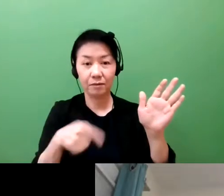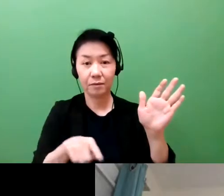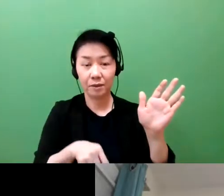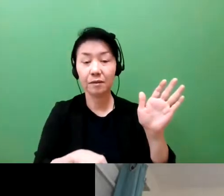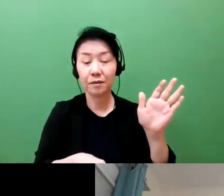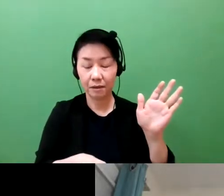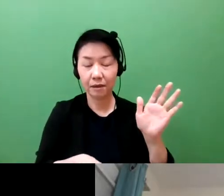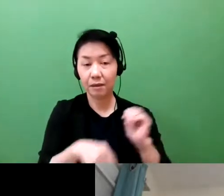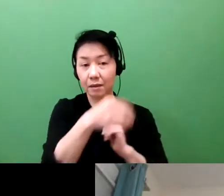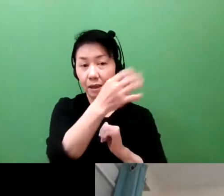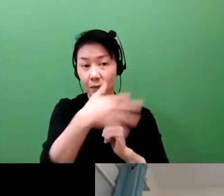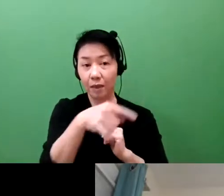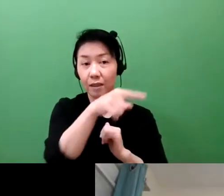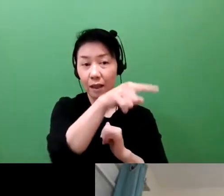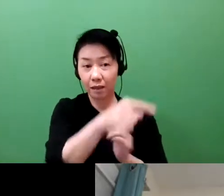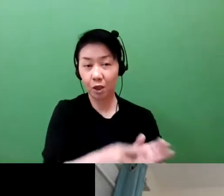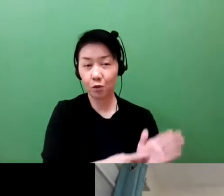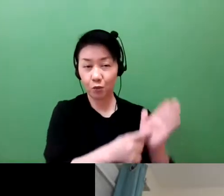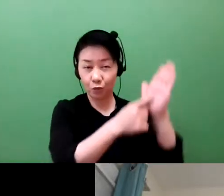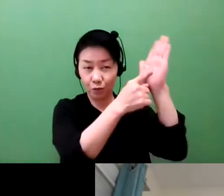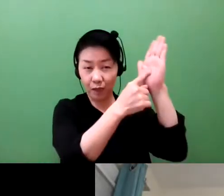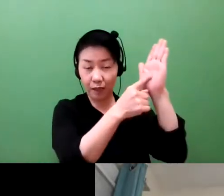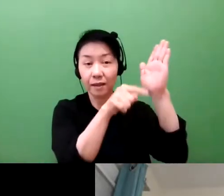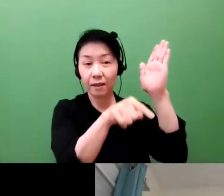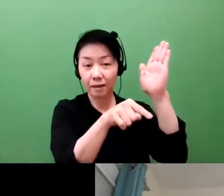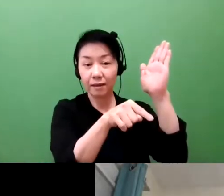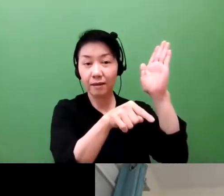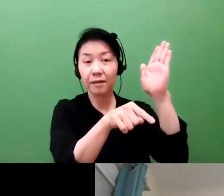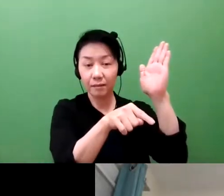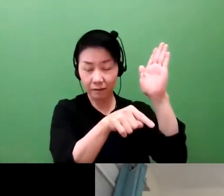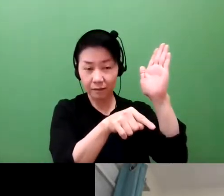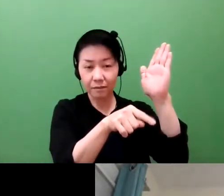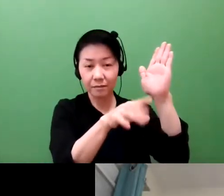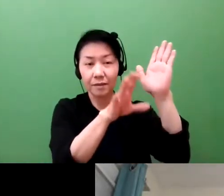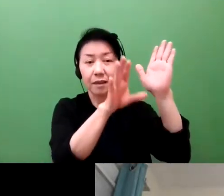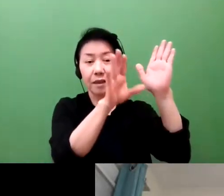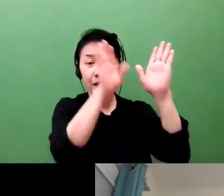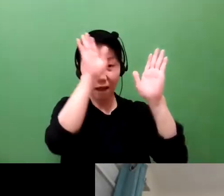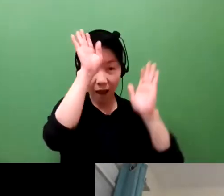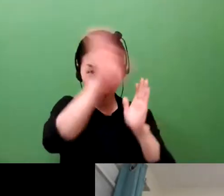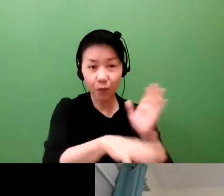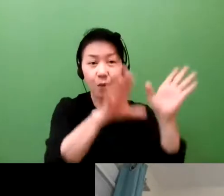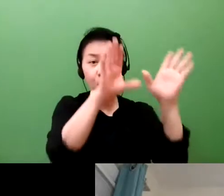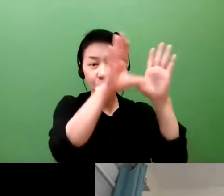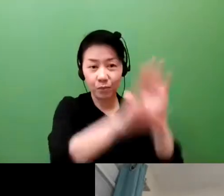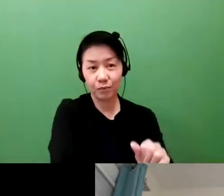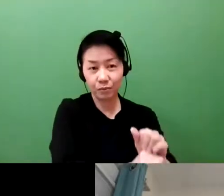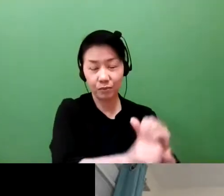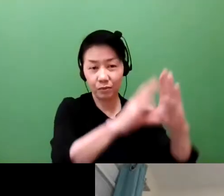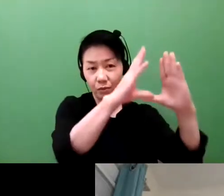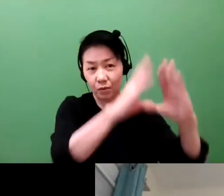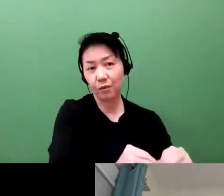but then went away through bankruptcy, including the case of Polaroid, the instant film company.